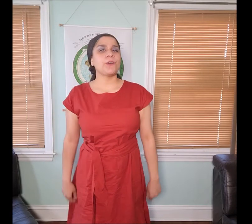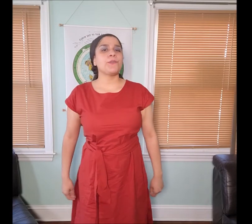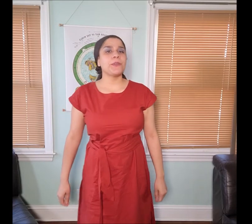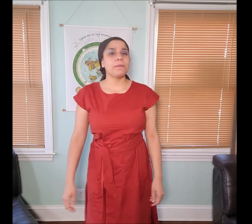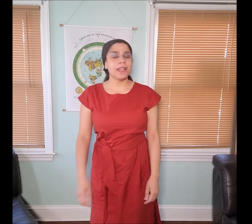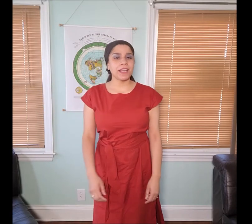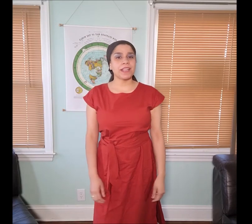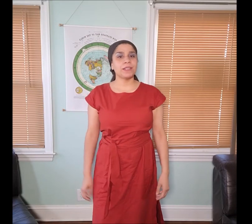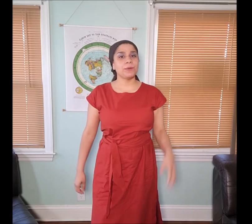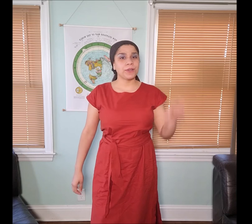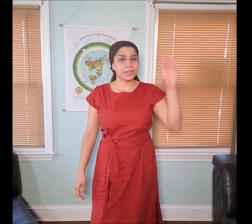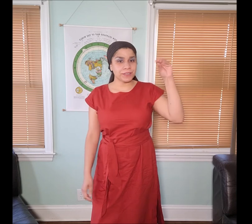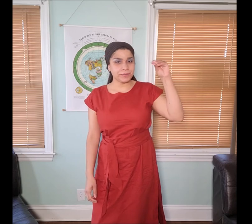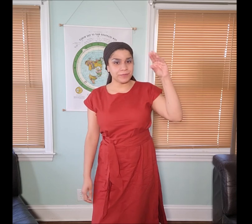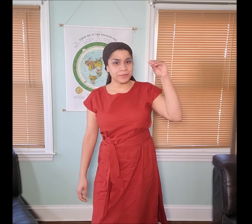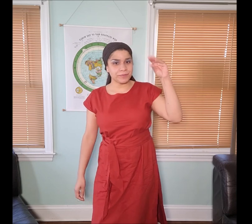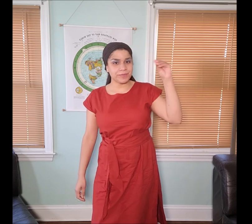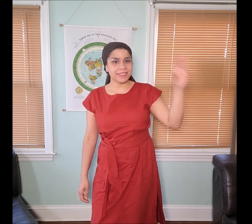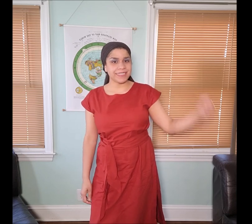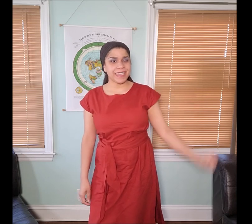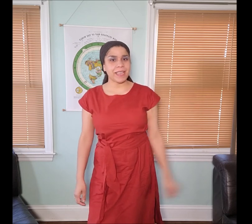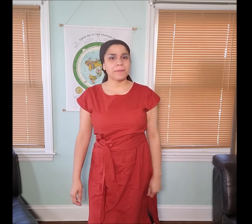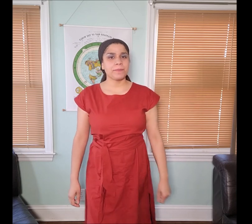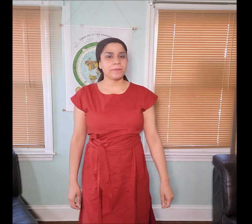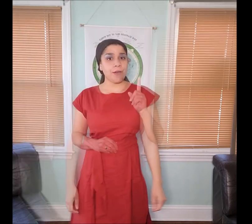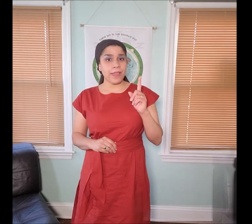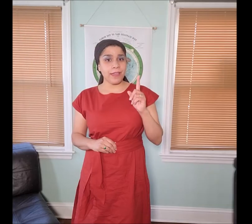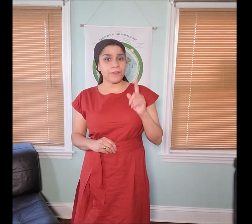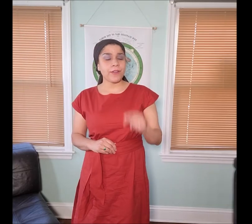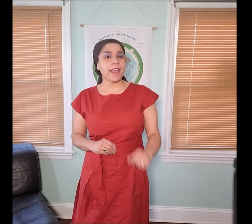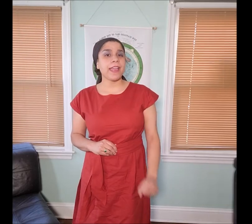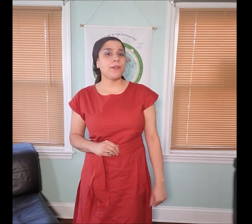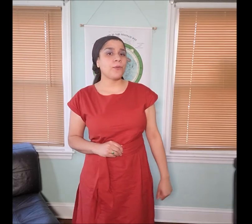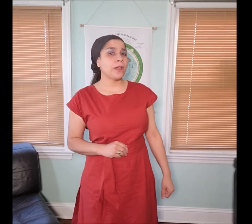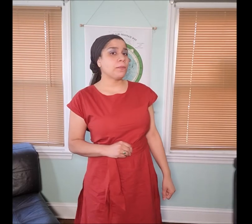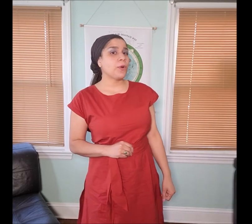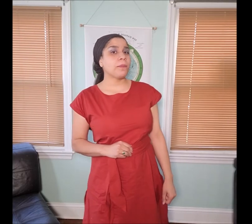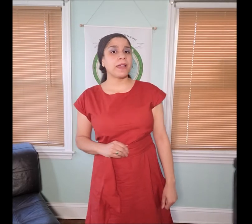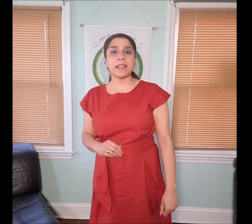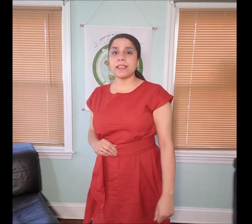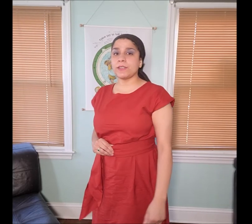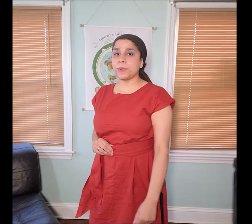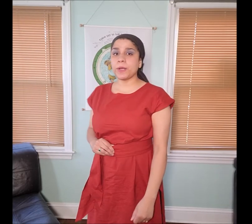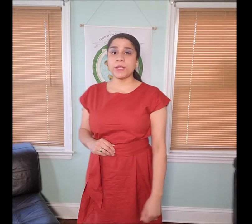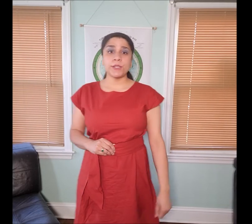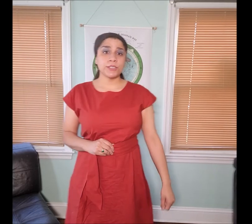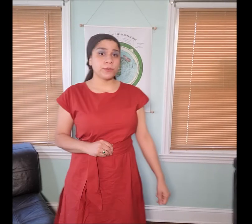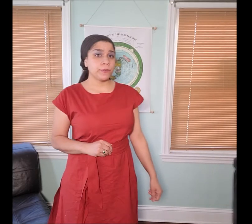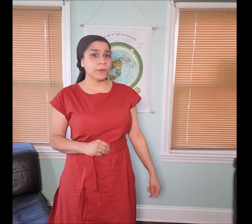for the Manakahthey 𐤌𐤍𐤇𐤕𐤉 words today, however I have one more Manakahthey 𐤌𐤍𐤇𐤕𐤉 word to review.